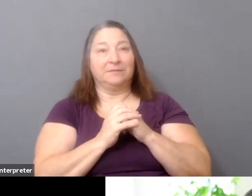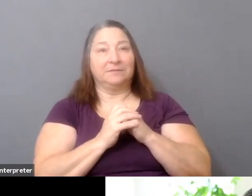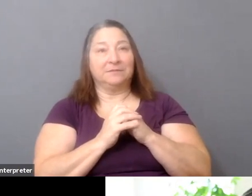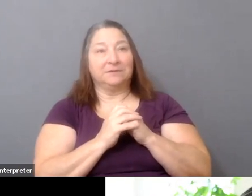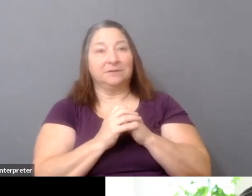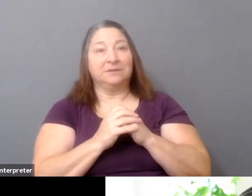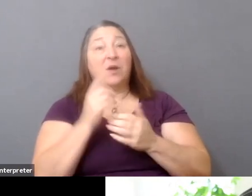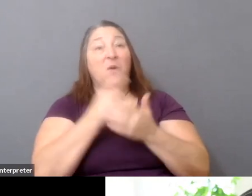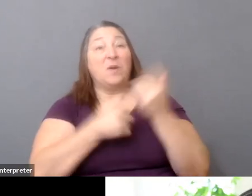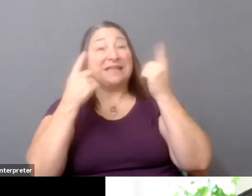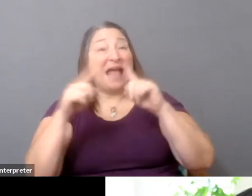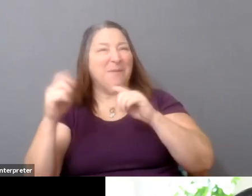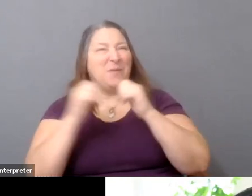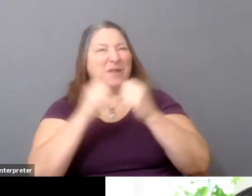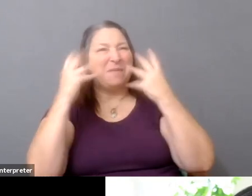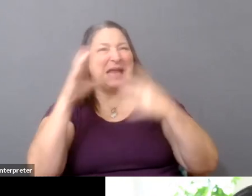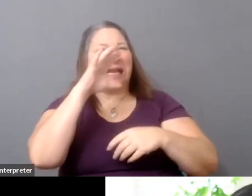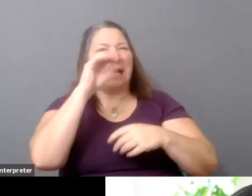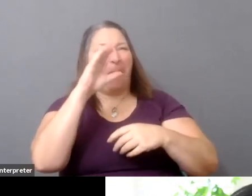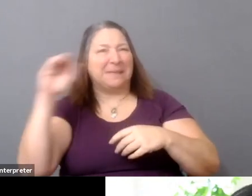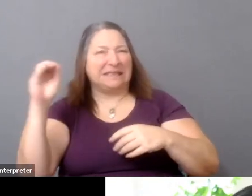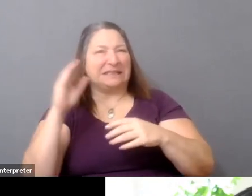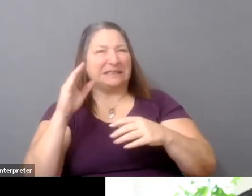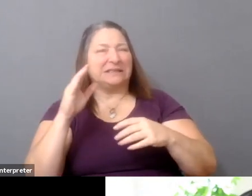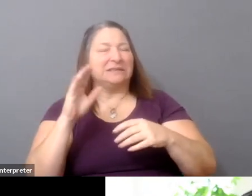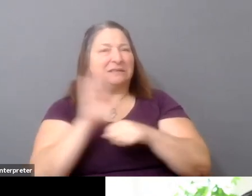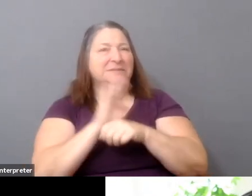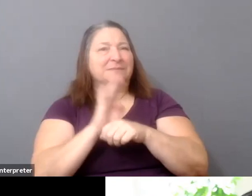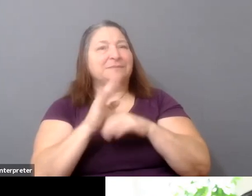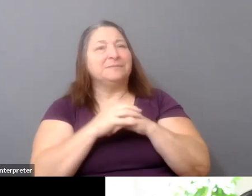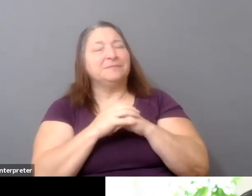companies, for instance, is that they've discovered that having